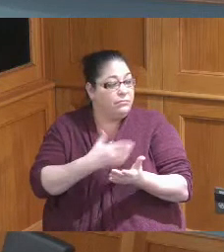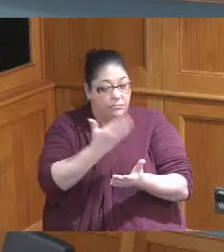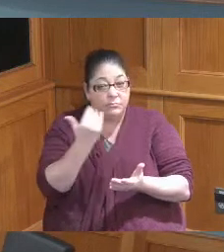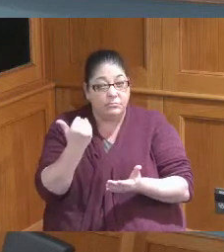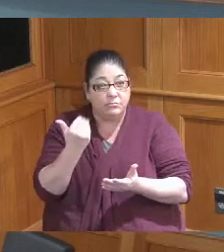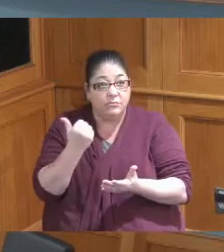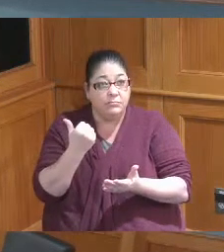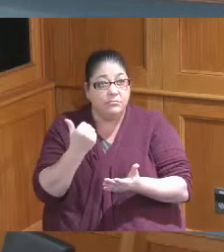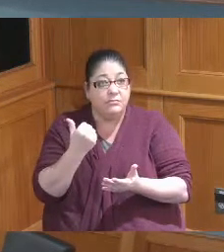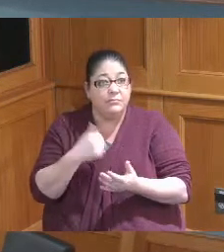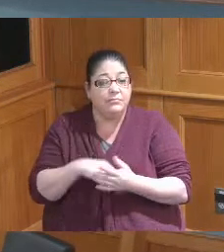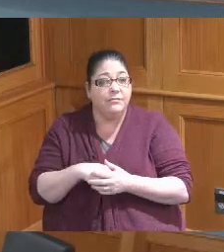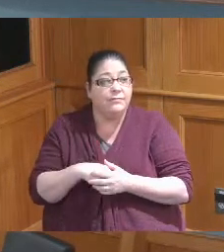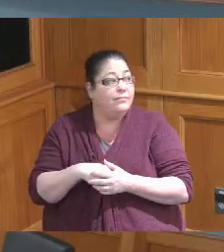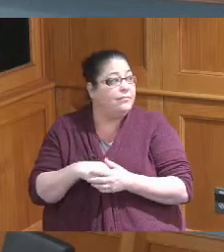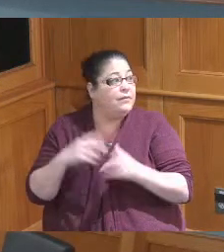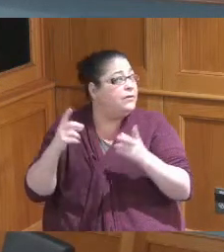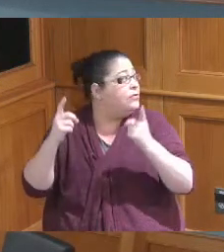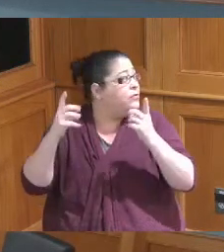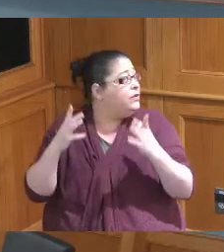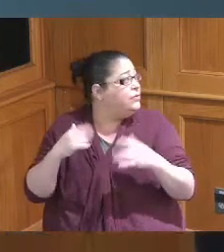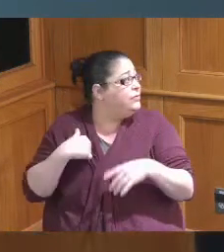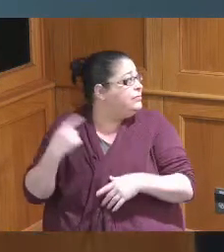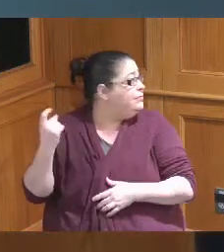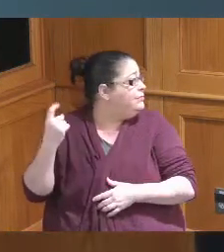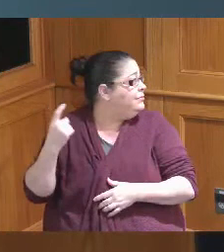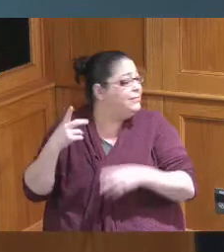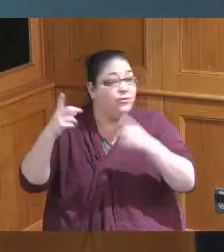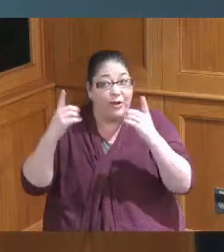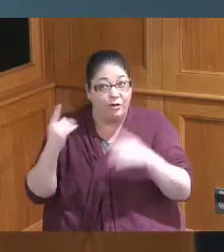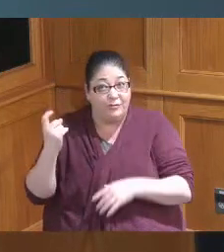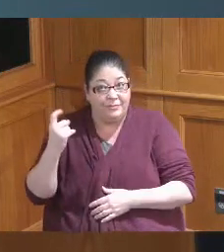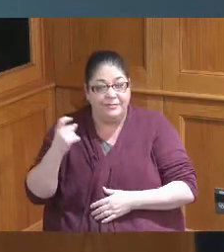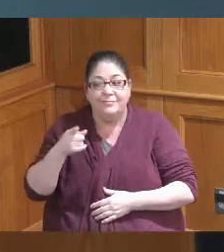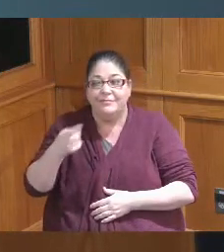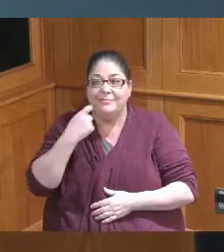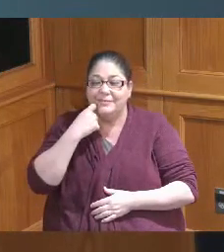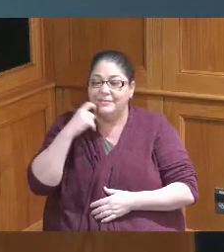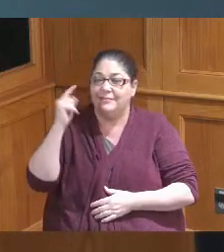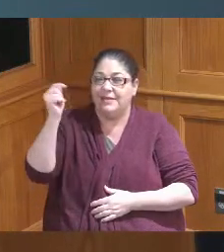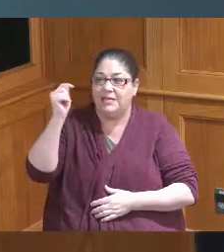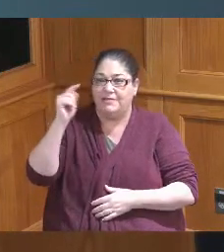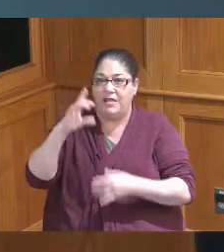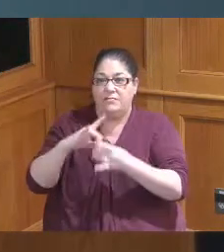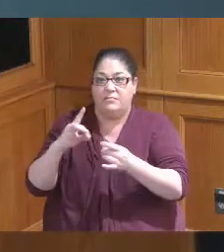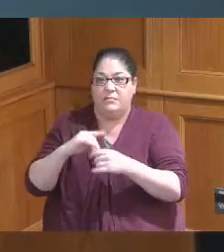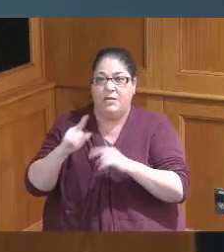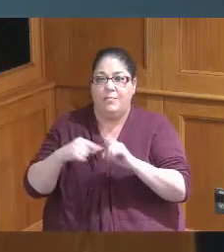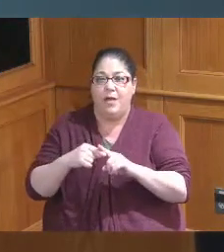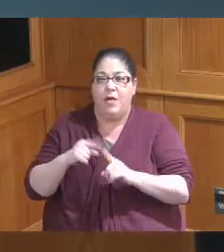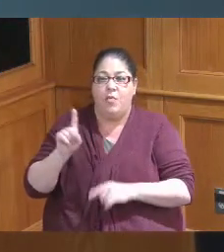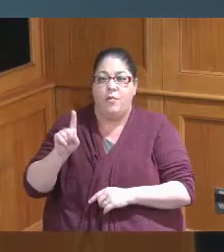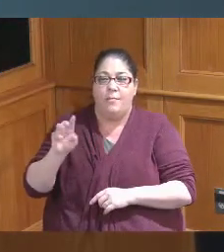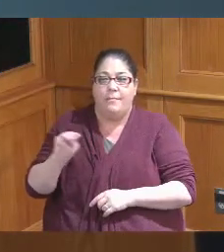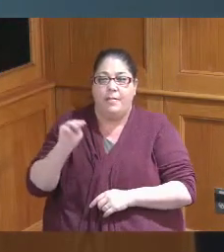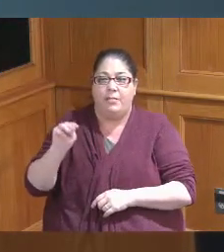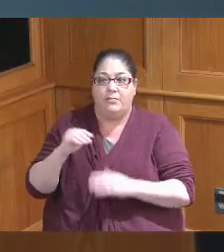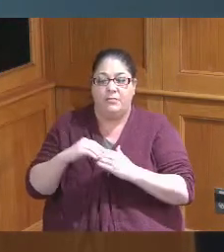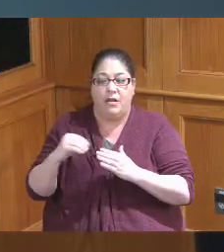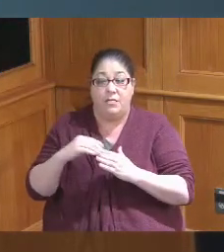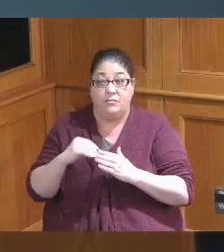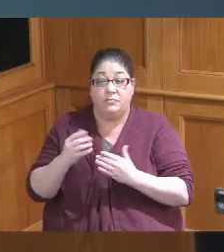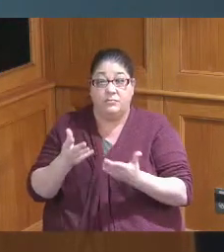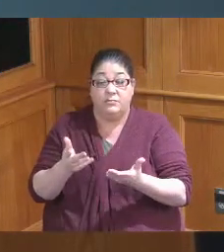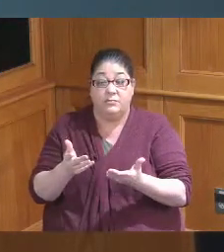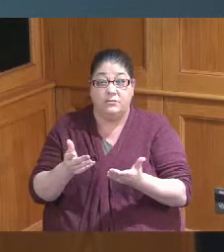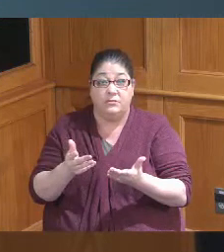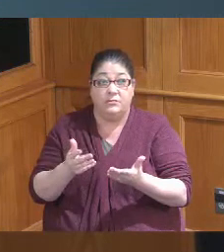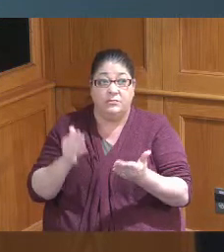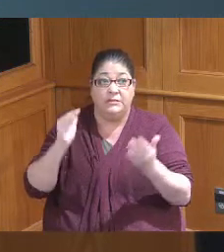no Director he just testified about we went with a million dollars and this is a seems like that's